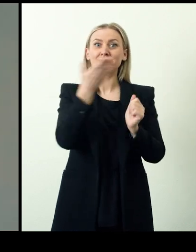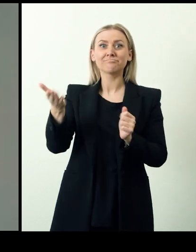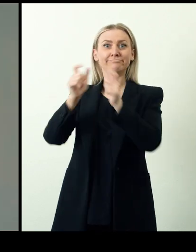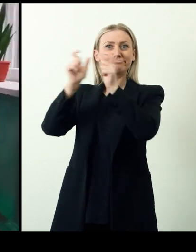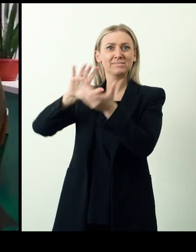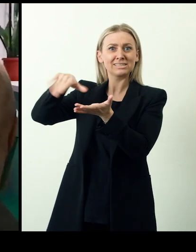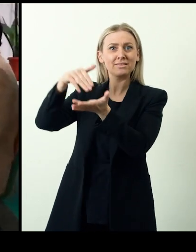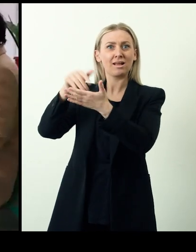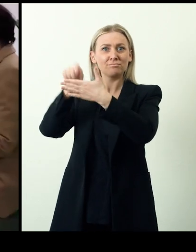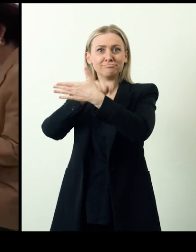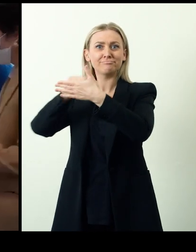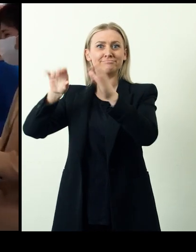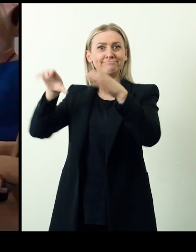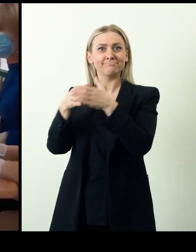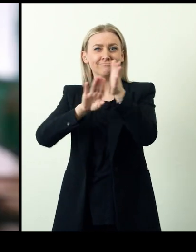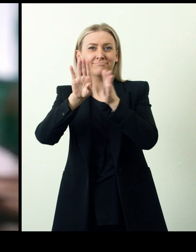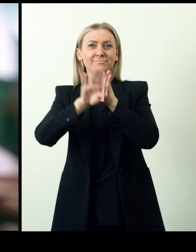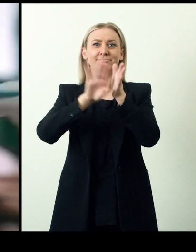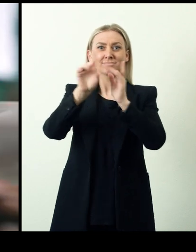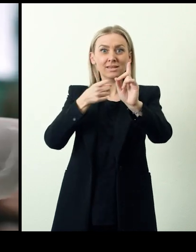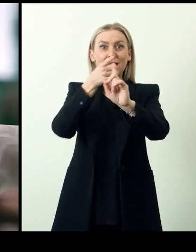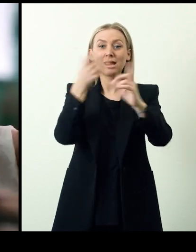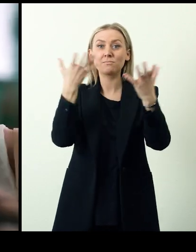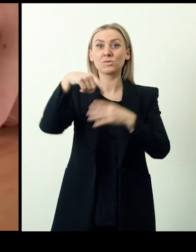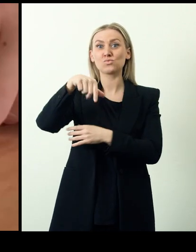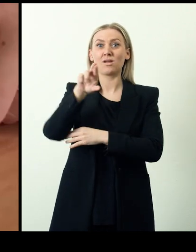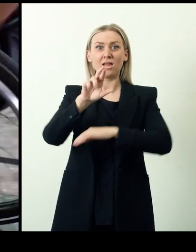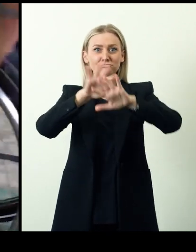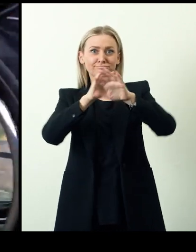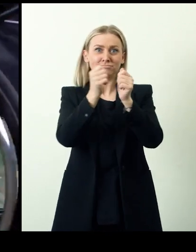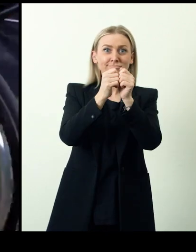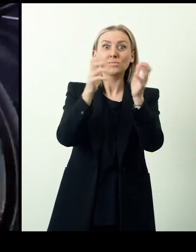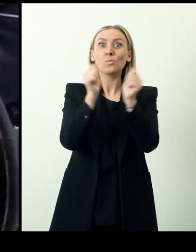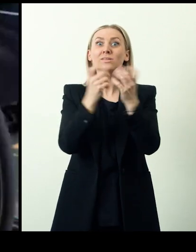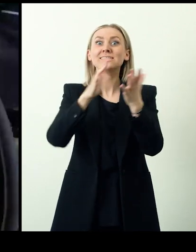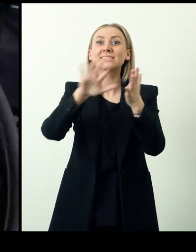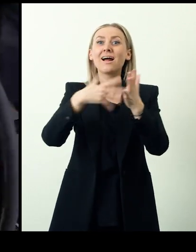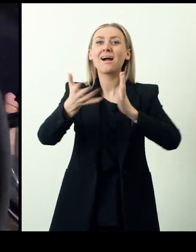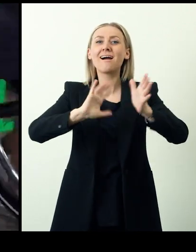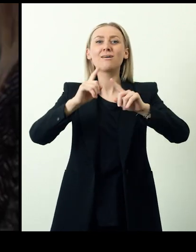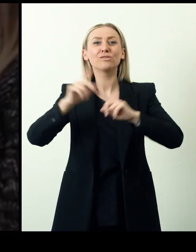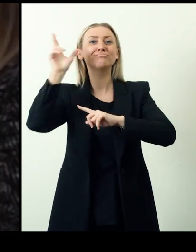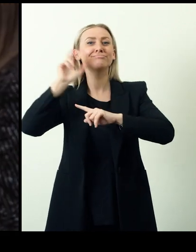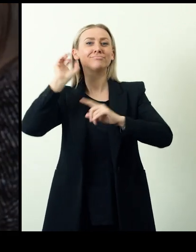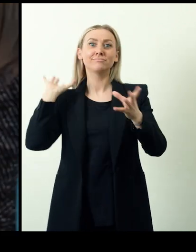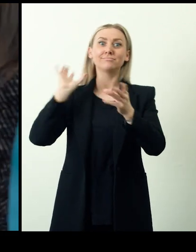joined forces with the Central Election Commission of Ukraine to develop posters with QR codes linked to sign language and audio content.